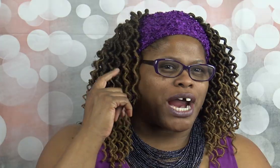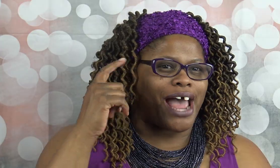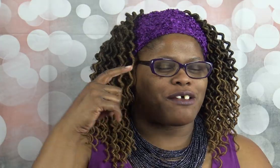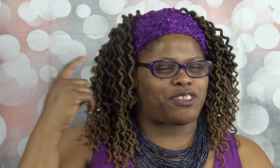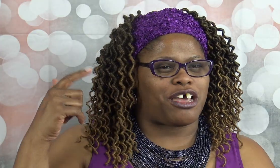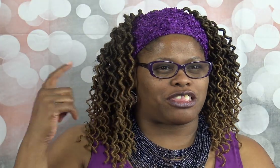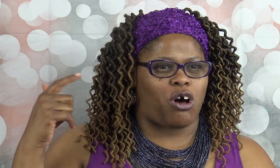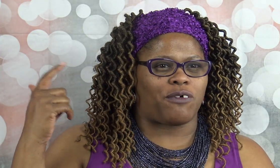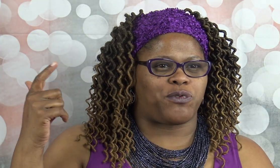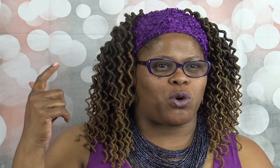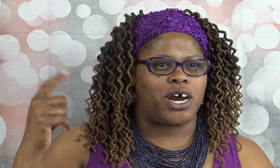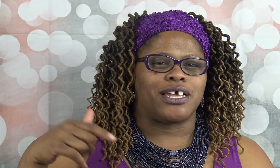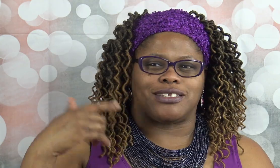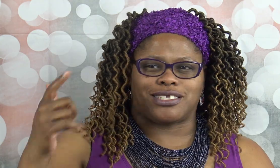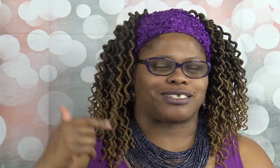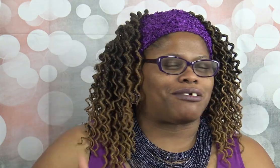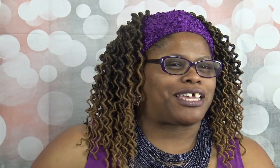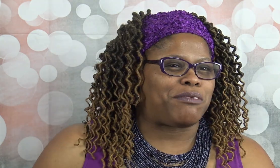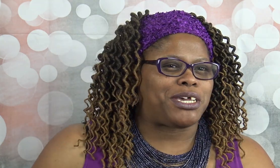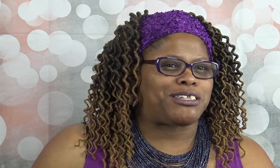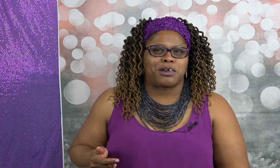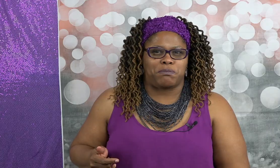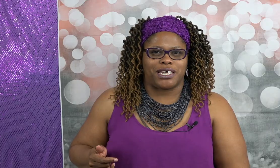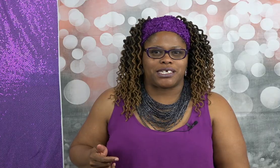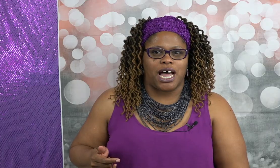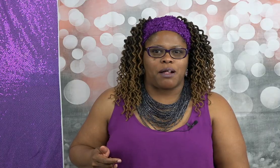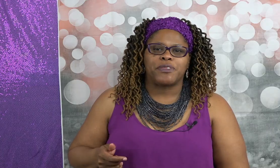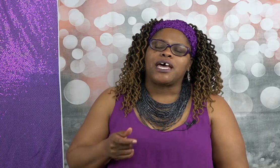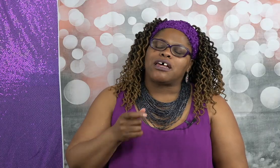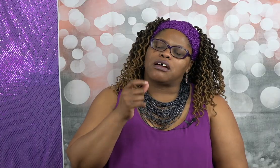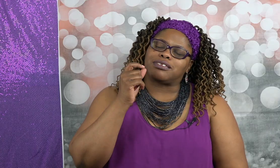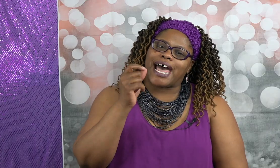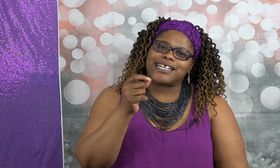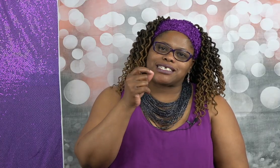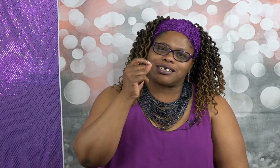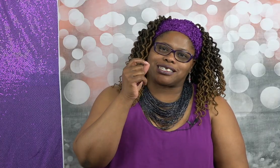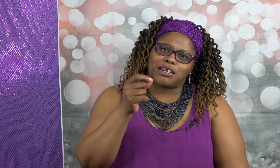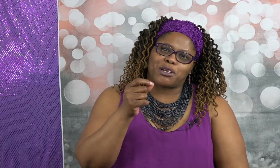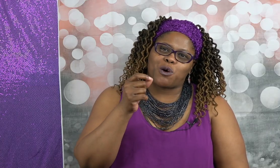kind of their thought for this is gonna get me to the big time that's a similar